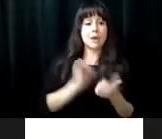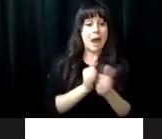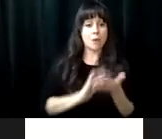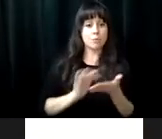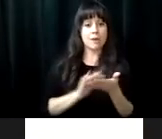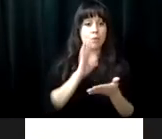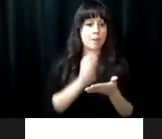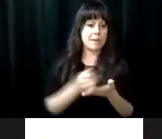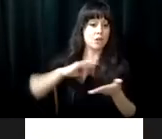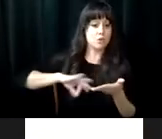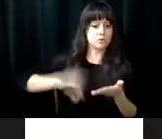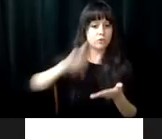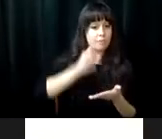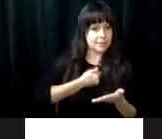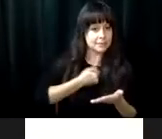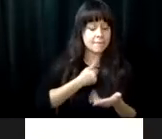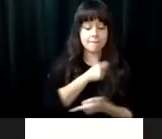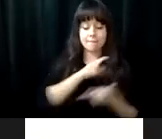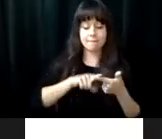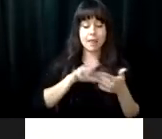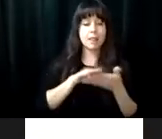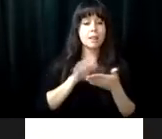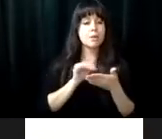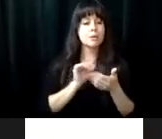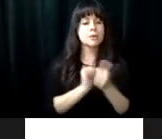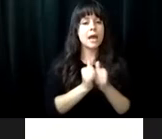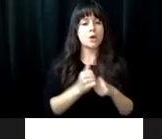and useful to me personally. I learned more about how Braille might